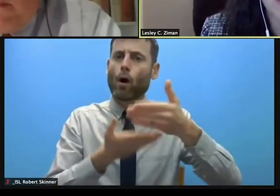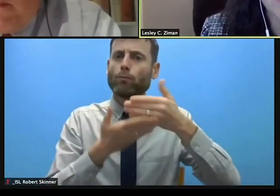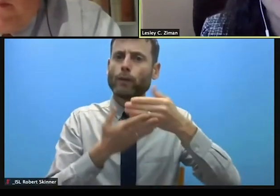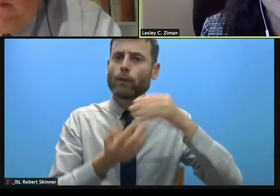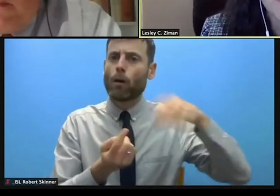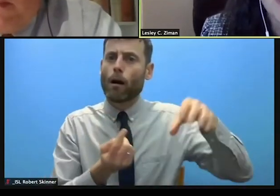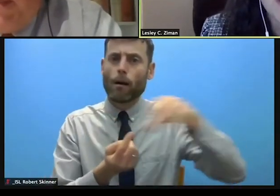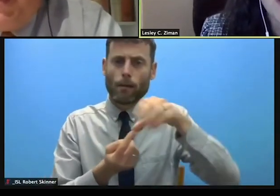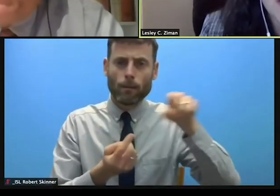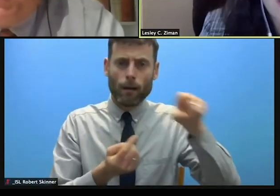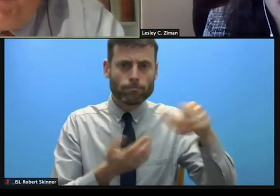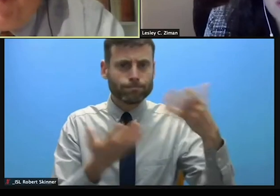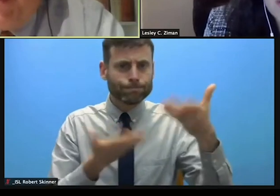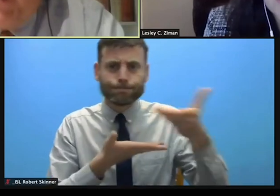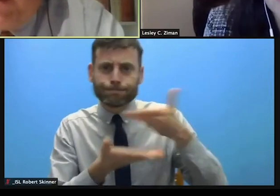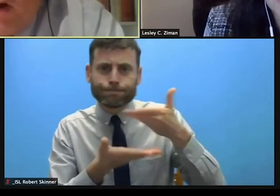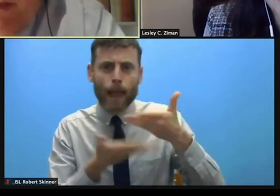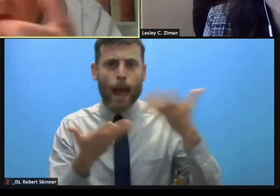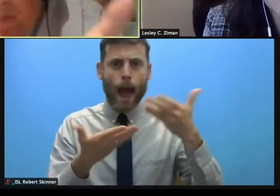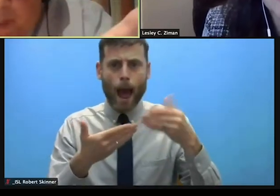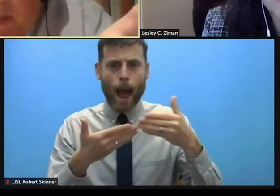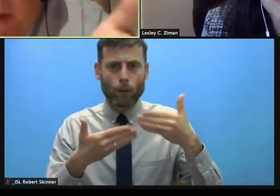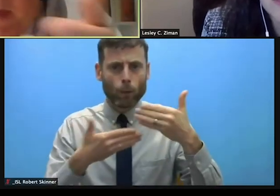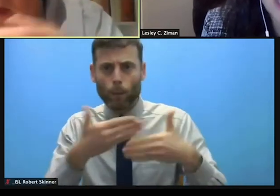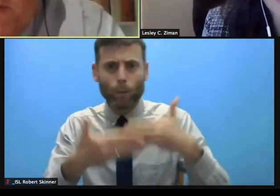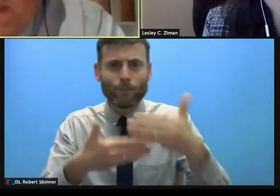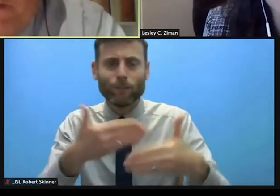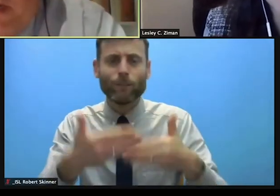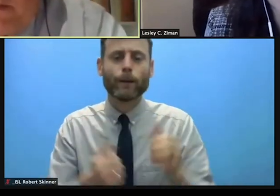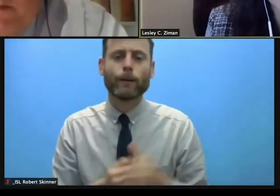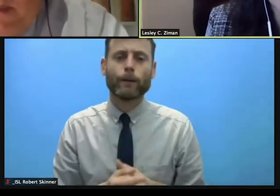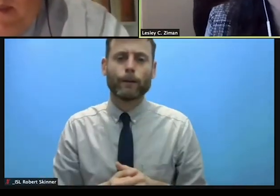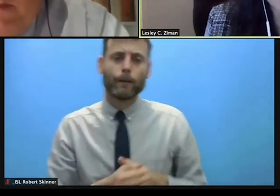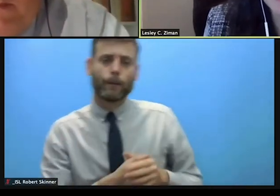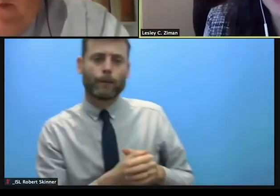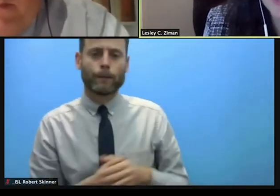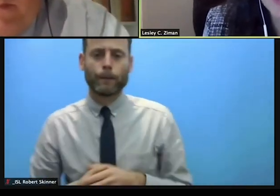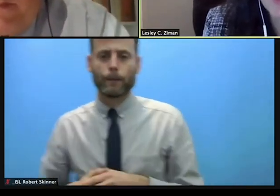Sorry please. >> Lesley Ziman: Over the next year